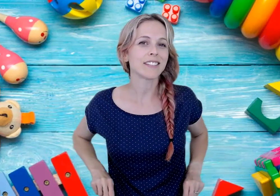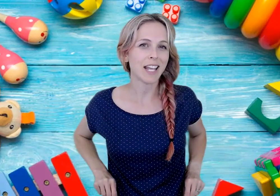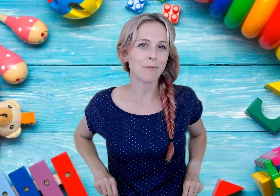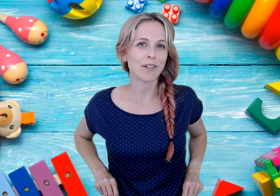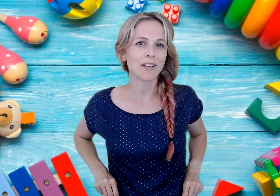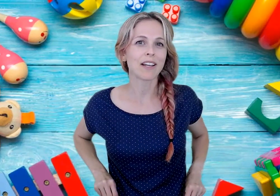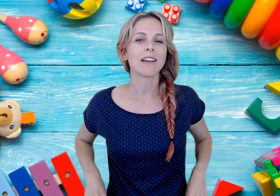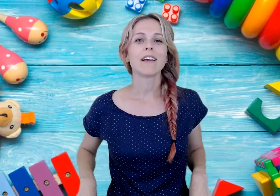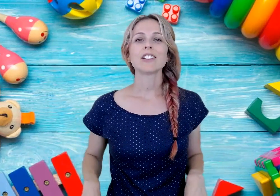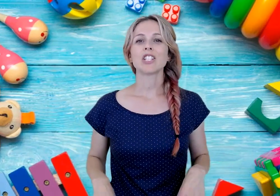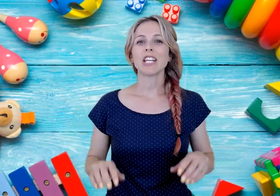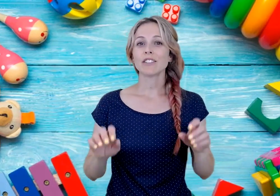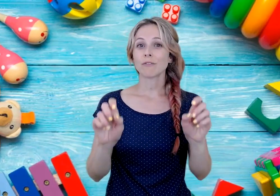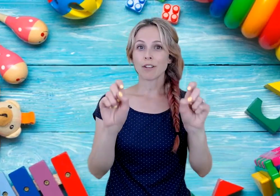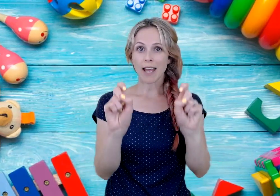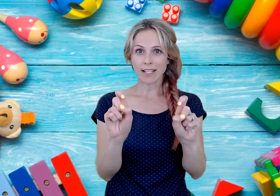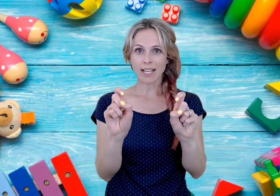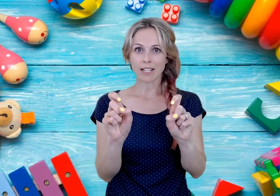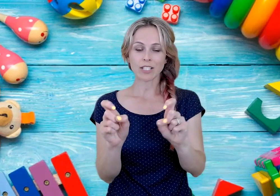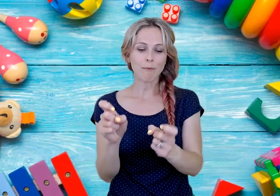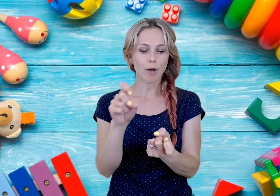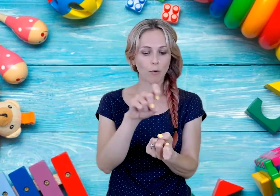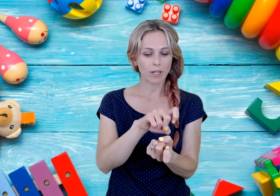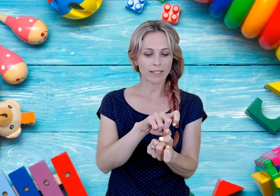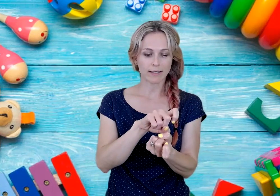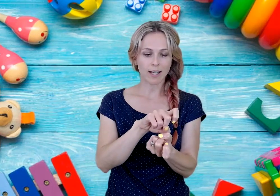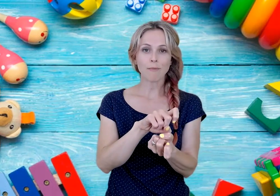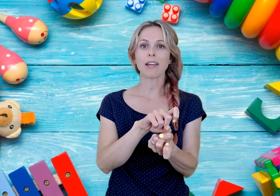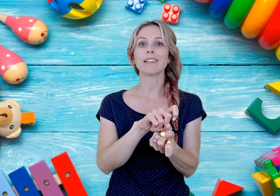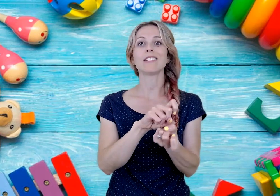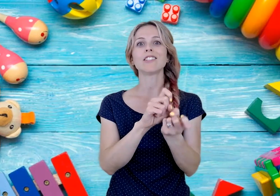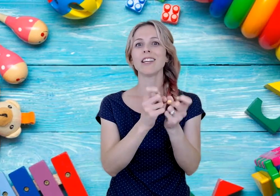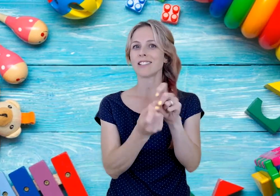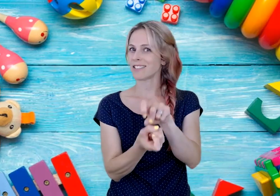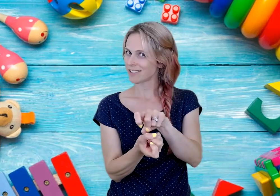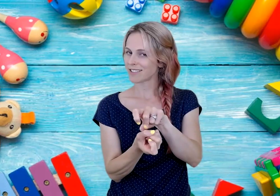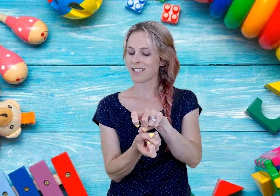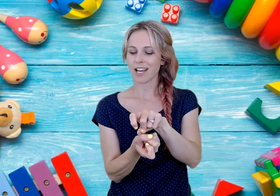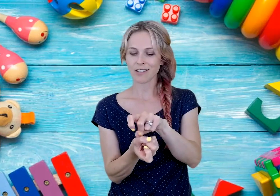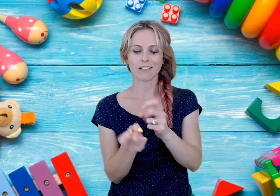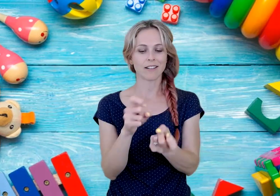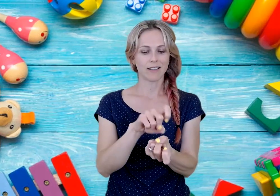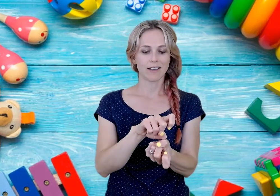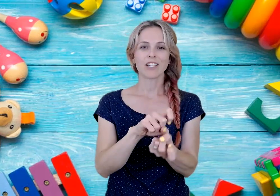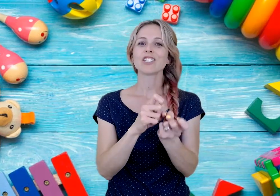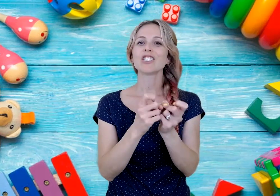CHANGE is with your "x" handshape, ones on top and then it changes to the other.